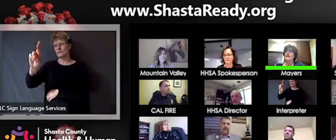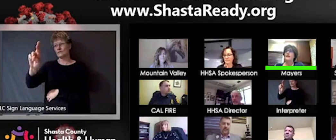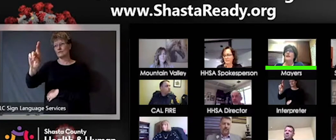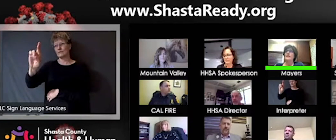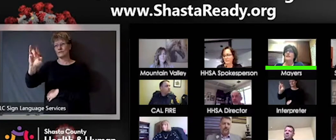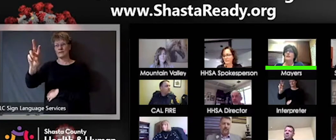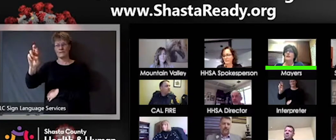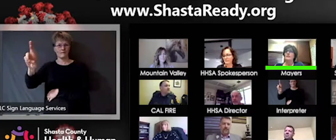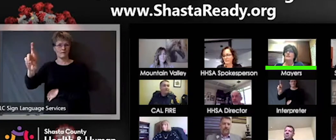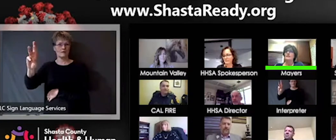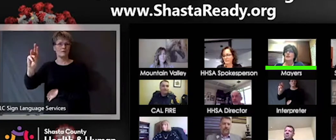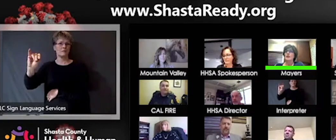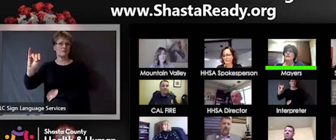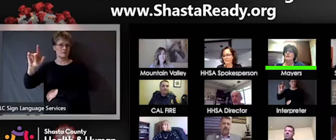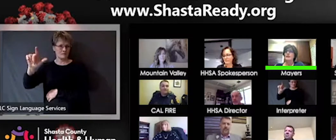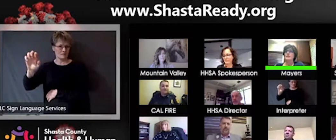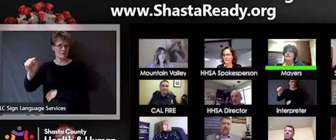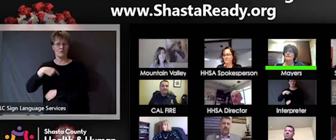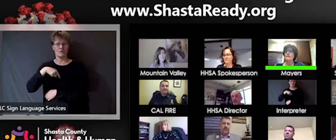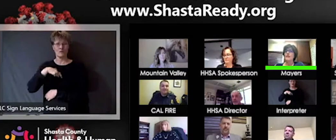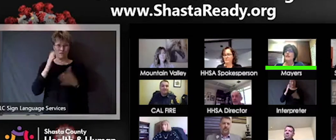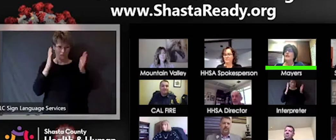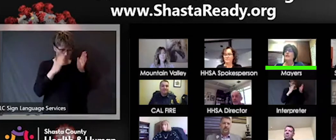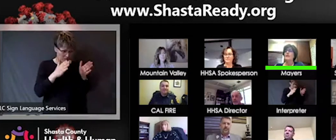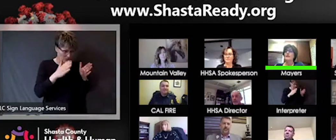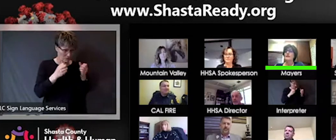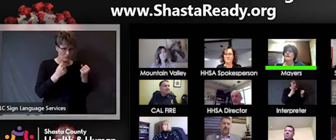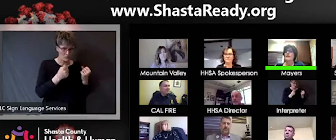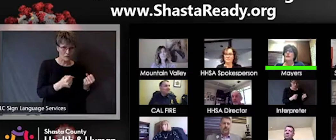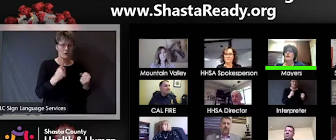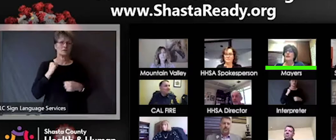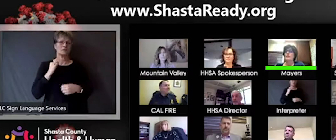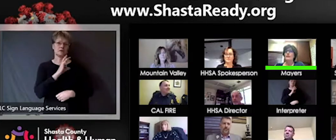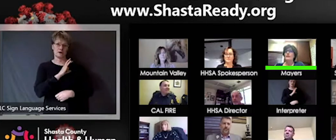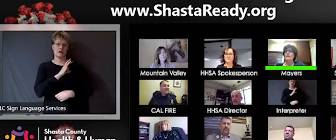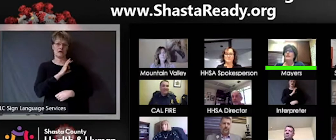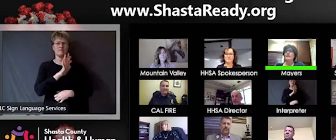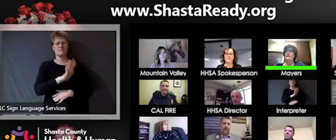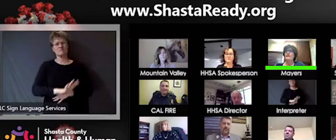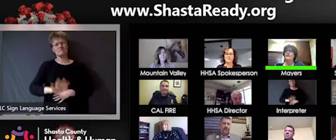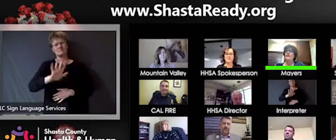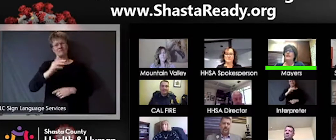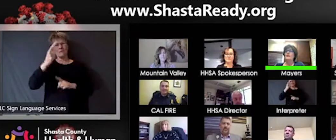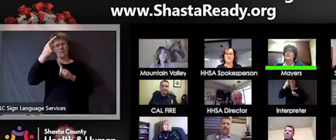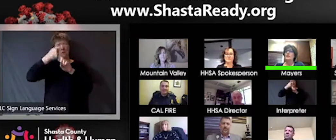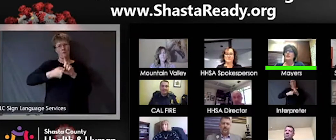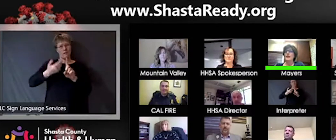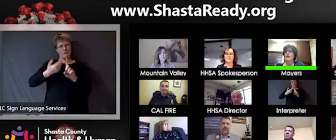think when we started this process a month ago nobody really understood how